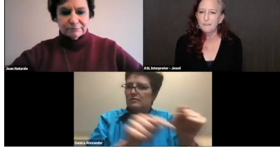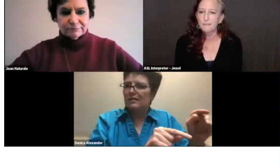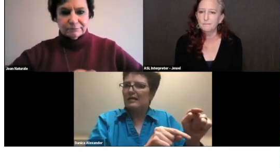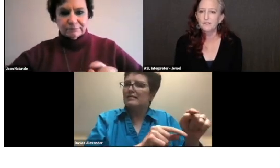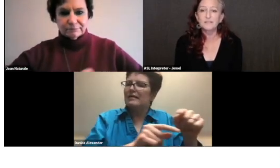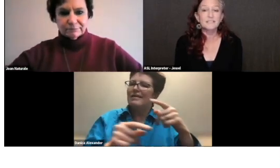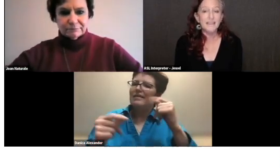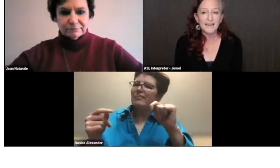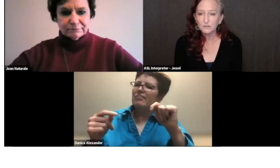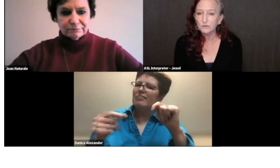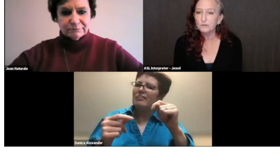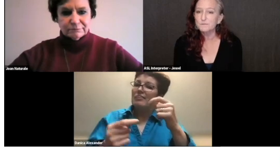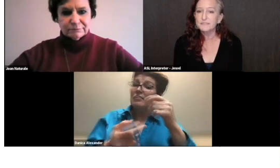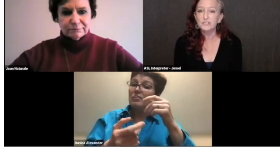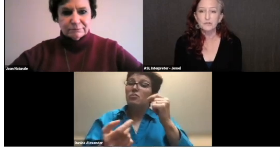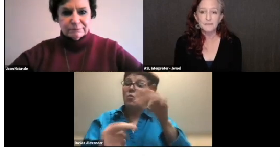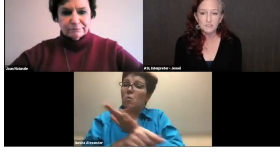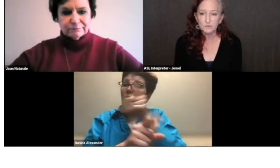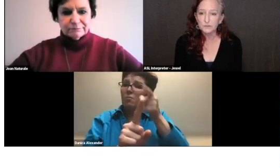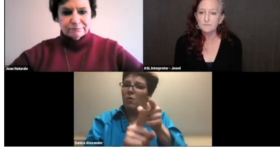these hate groups, extremist groups.